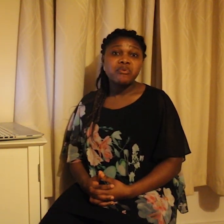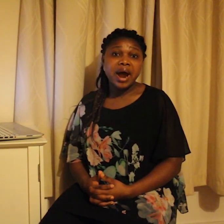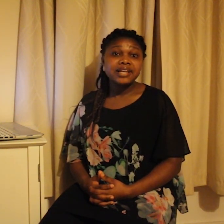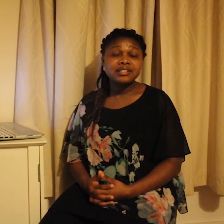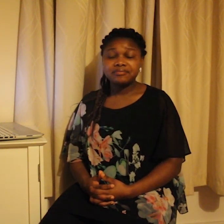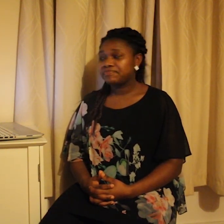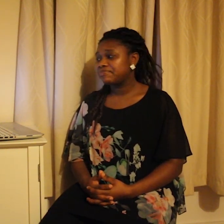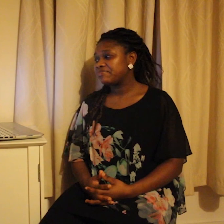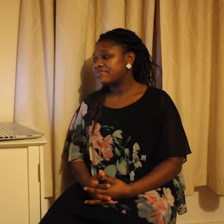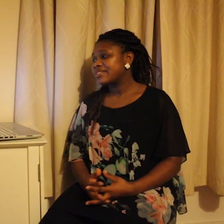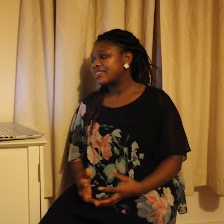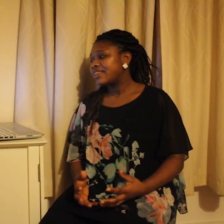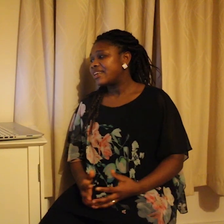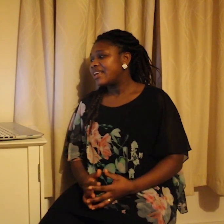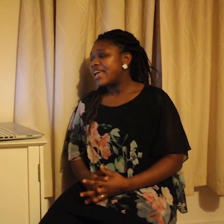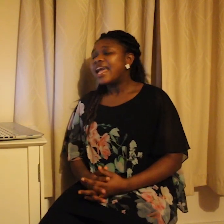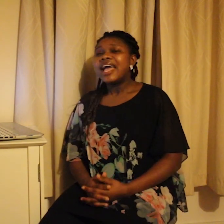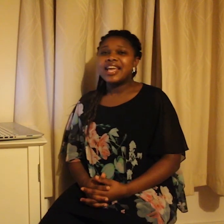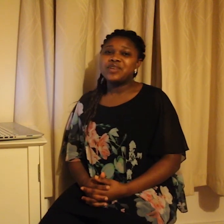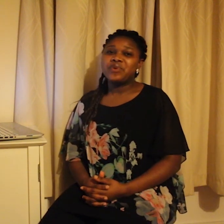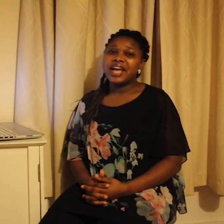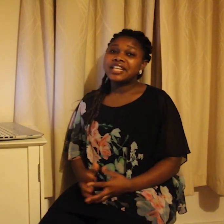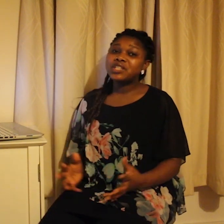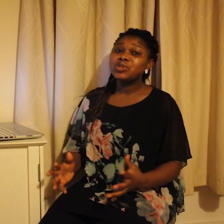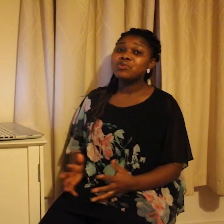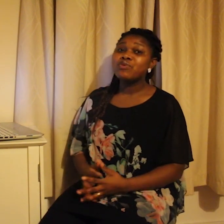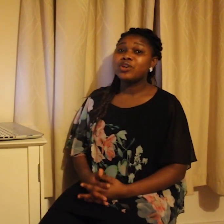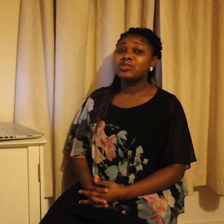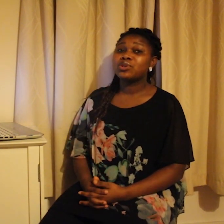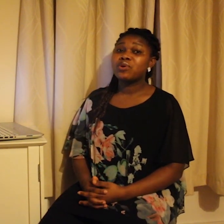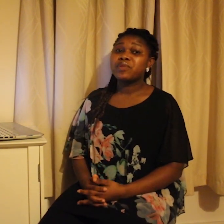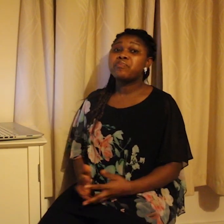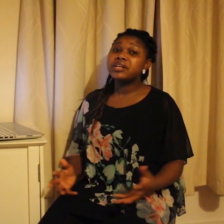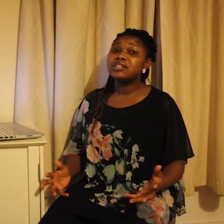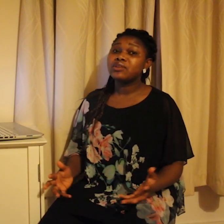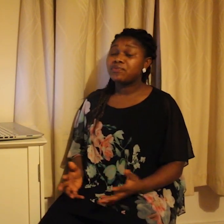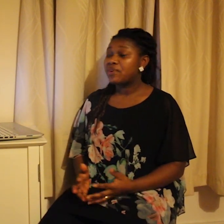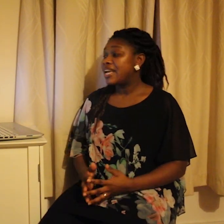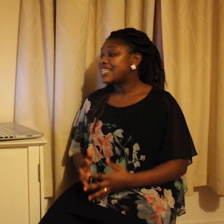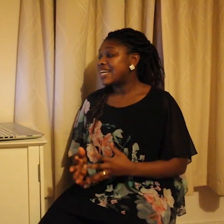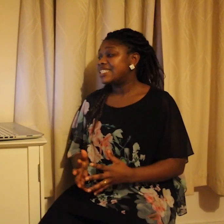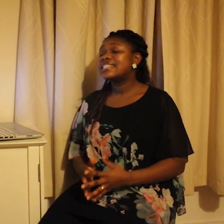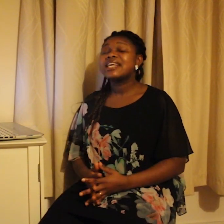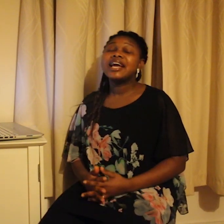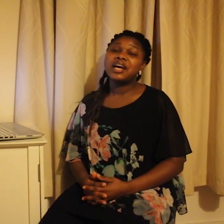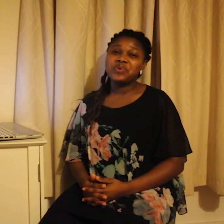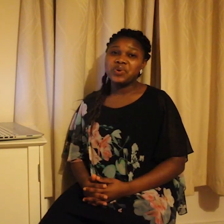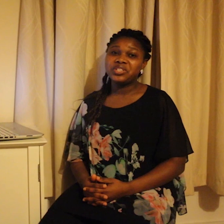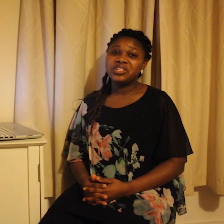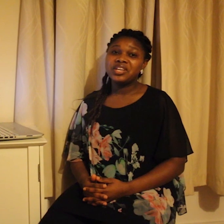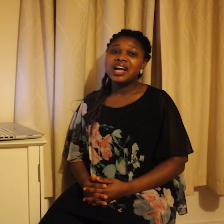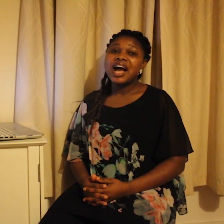Anyway, I just want to move on to talk about the presence of Ghanaian Signed Language